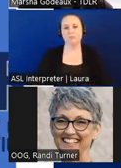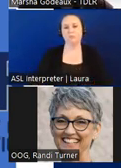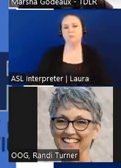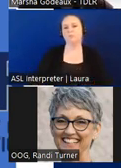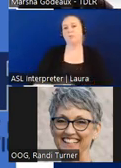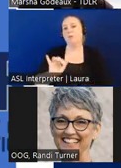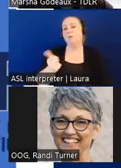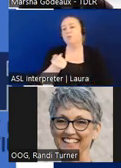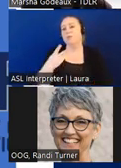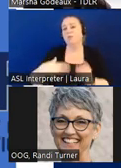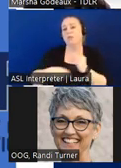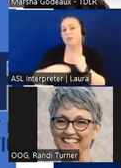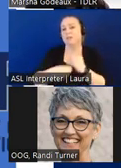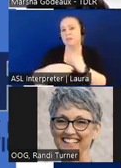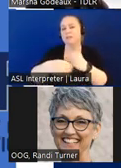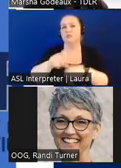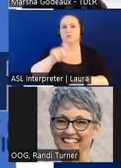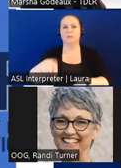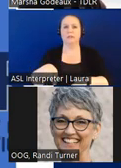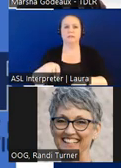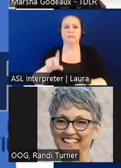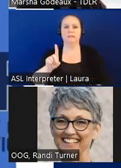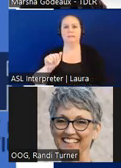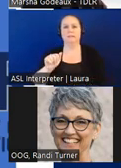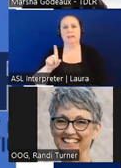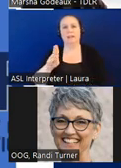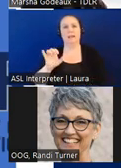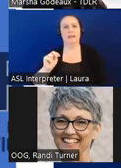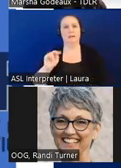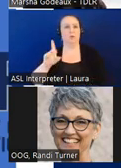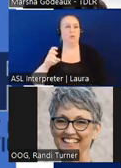the texas administrative code that are more accessibility regulations than they are rules